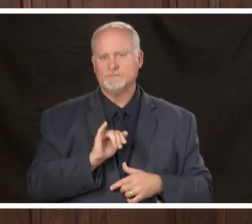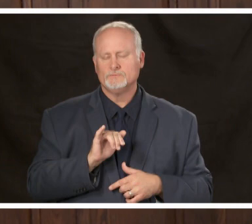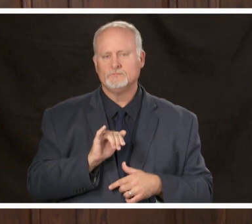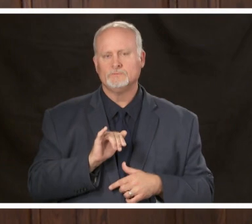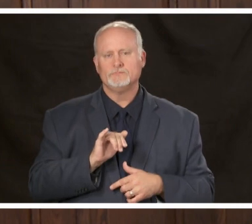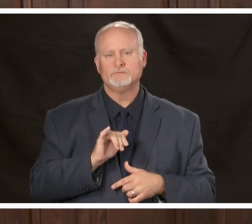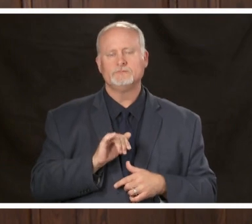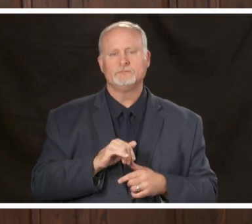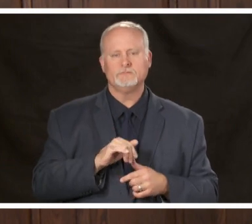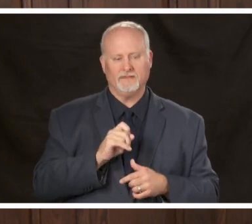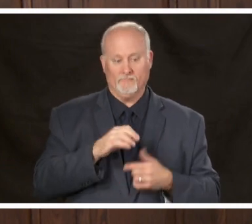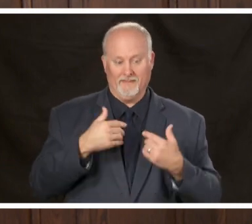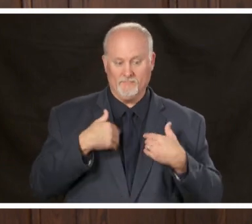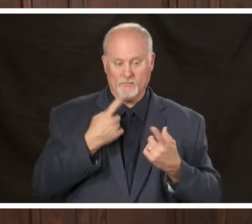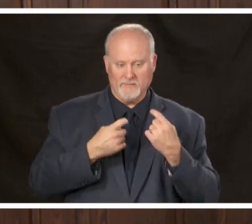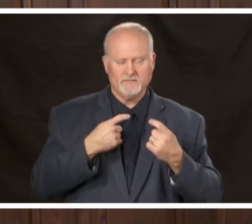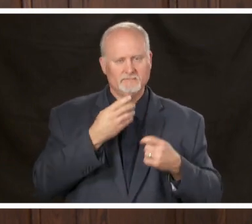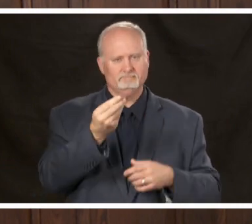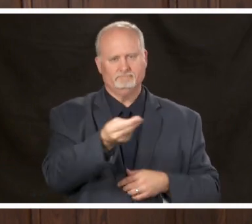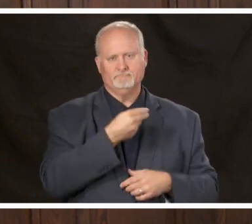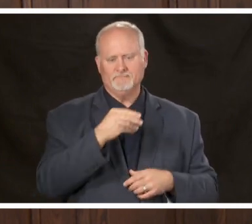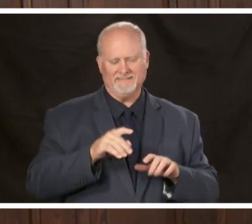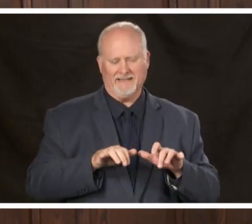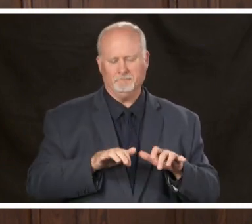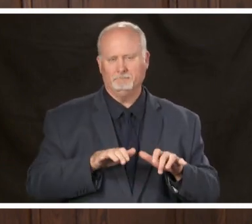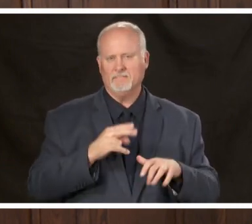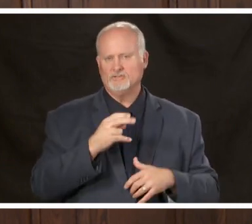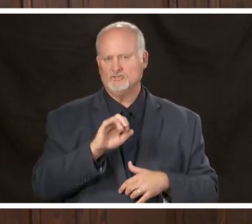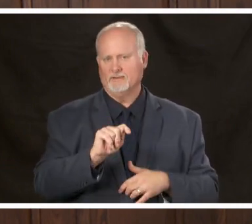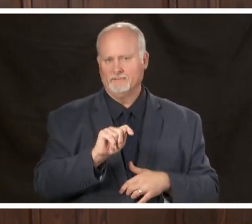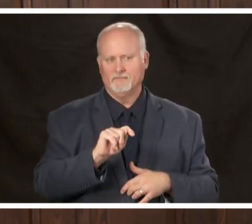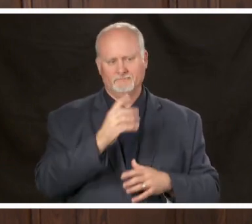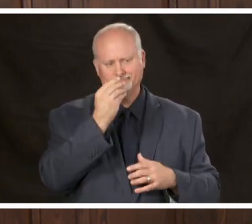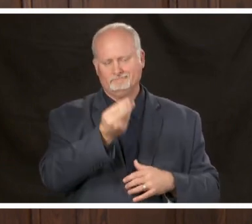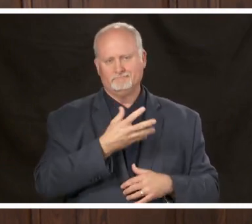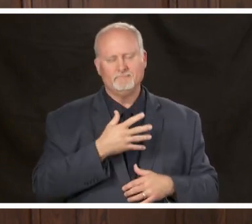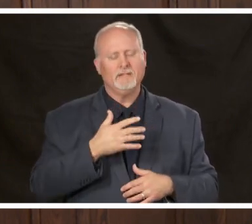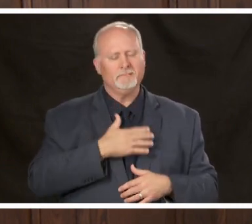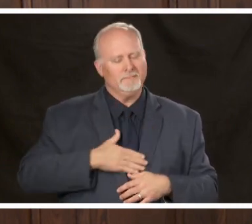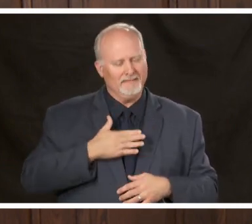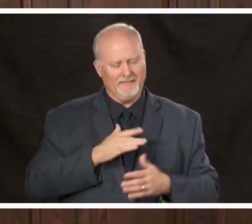the chat if you have them and again a reminder to please mute your call and do